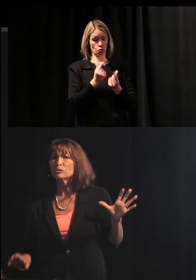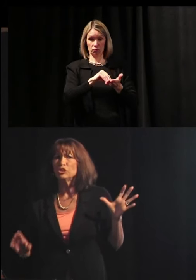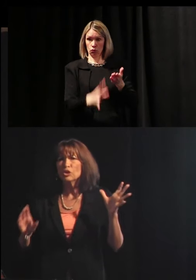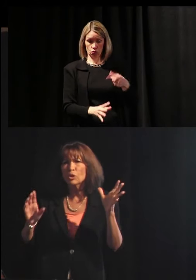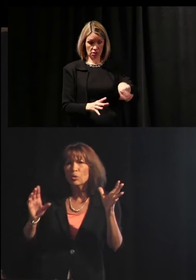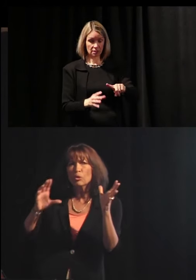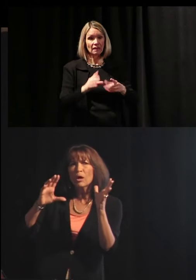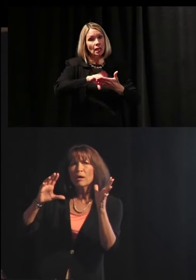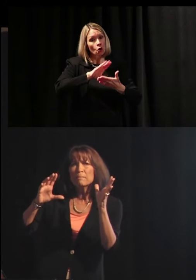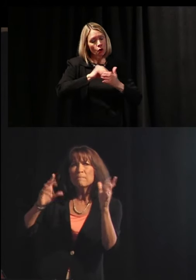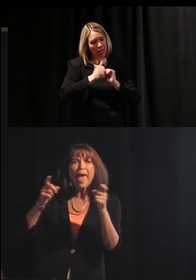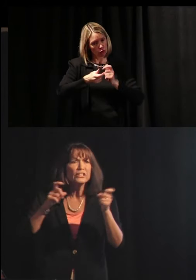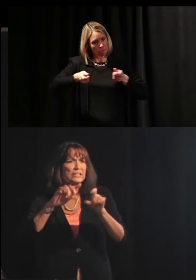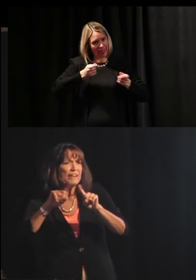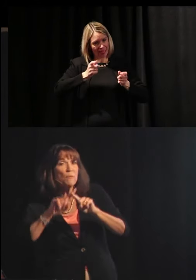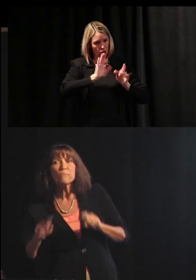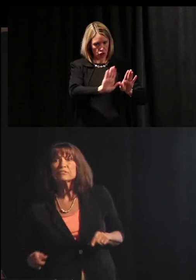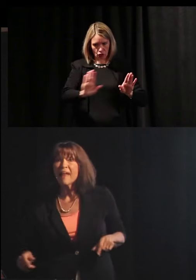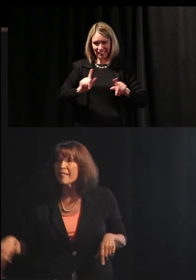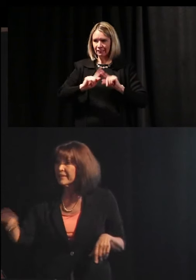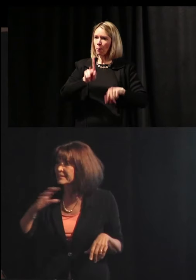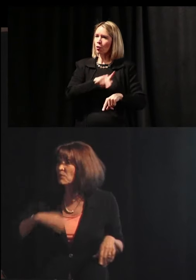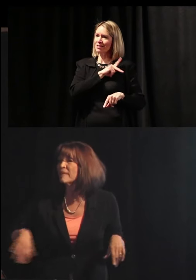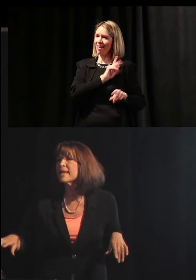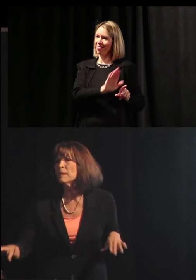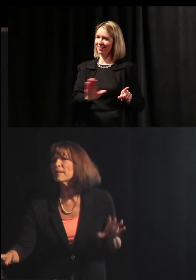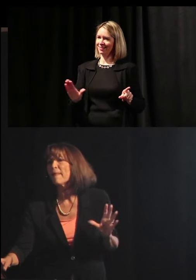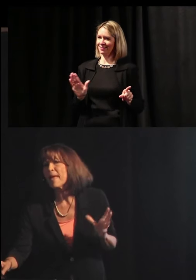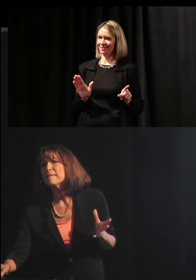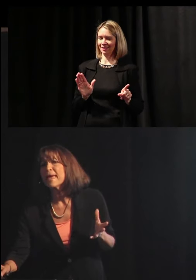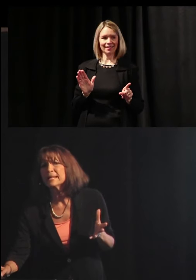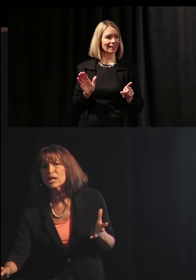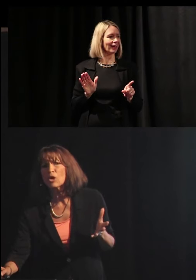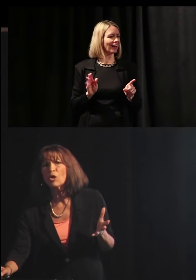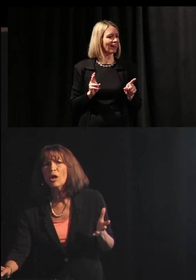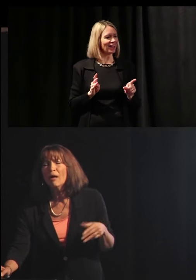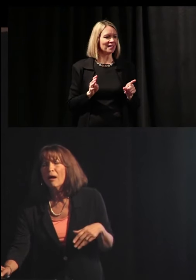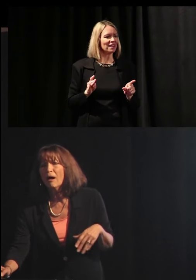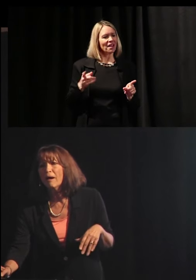how to manage the different personalities around the table and they made a little movie